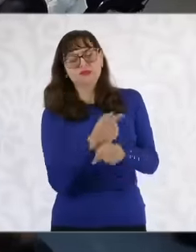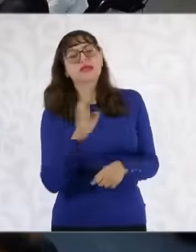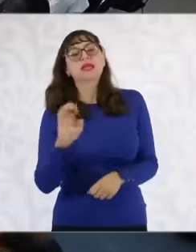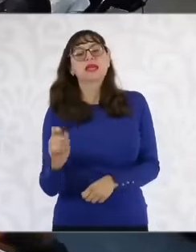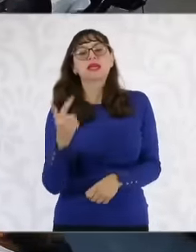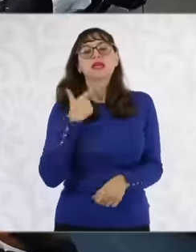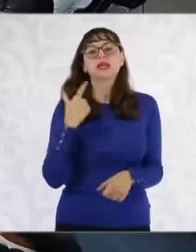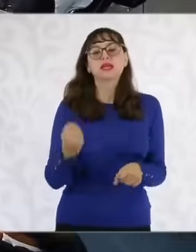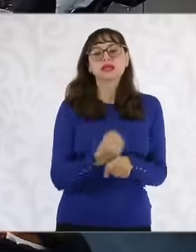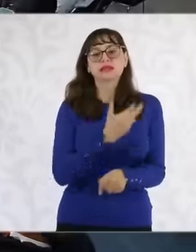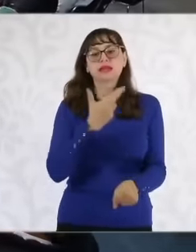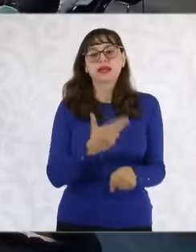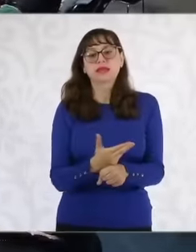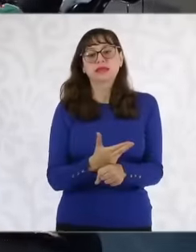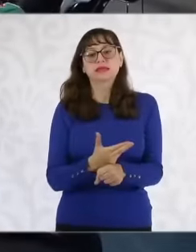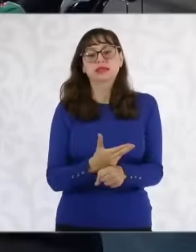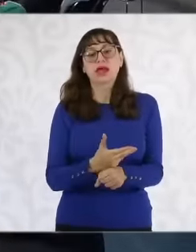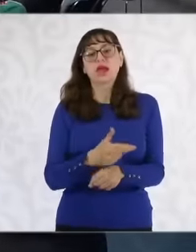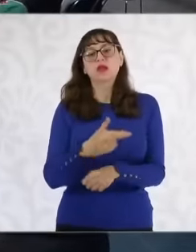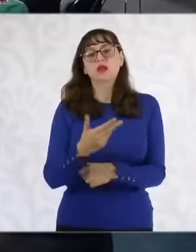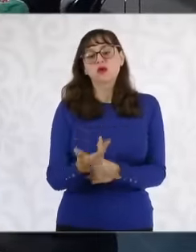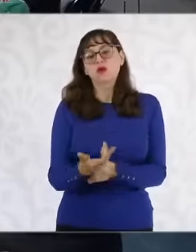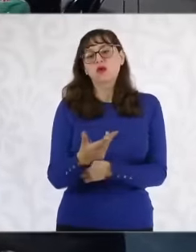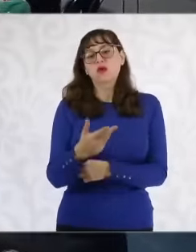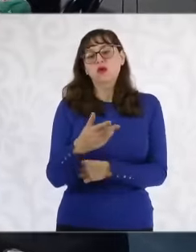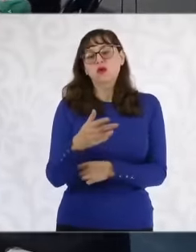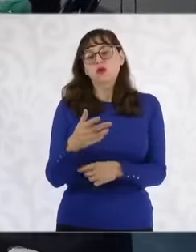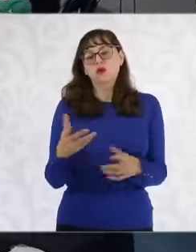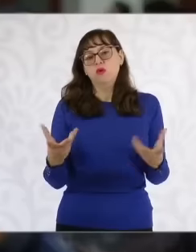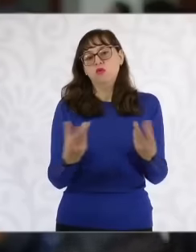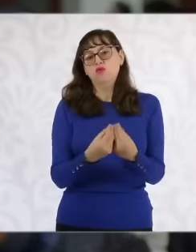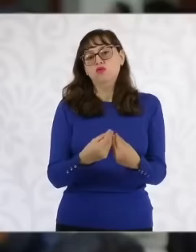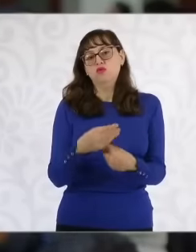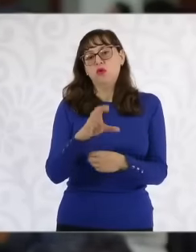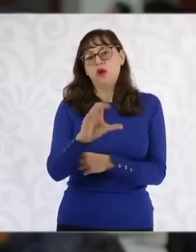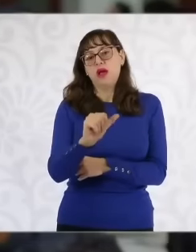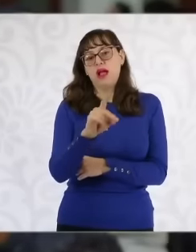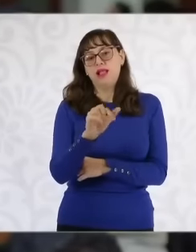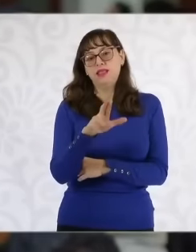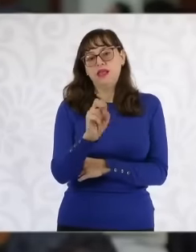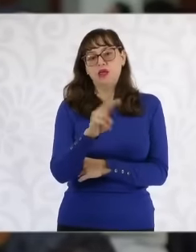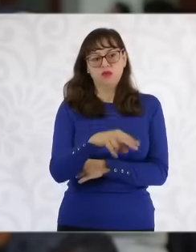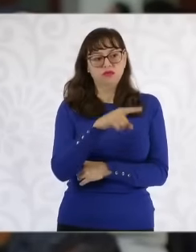private secretary of Felipe Calderón and annoying Roberto Gil swart who has also raised his hand to